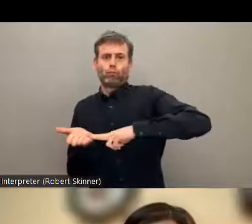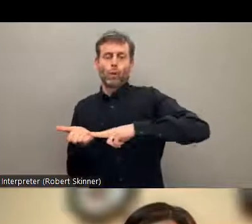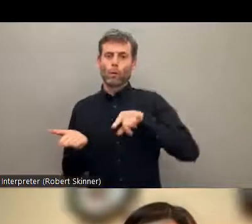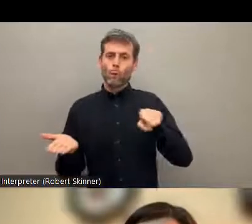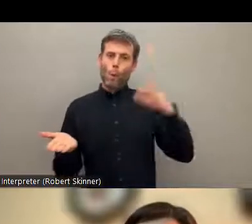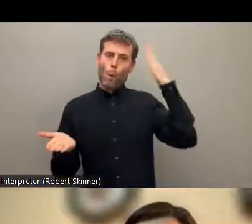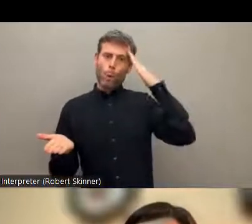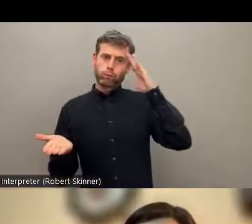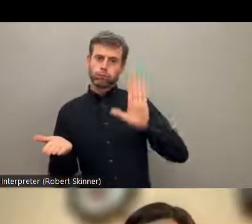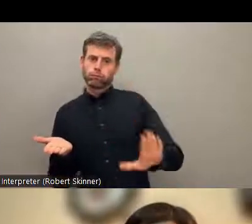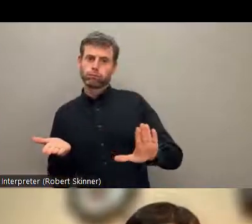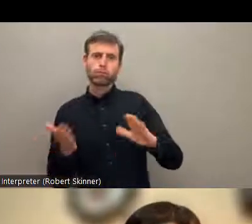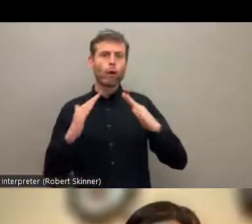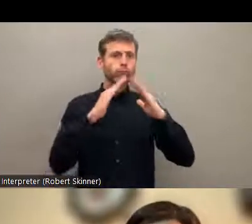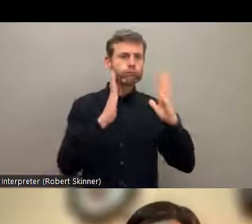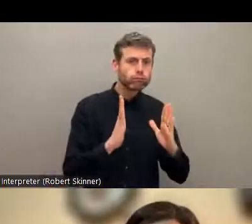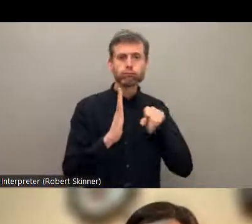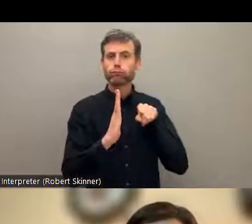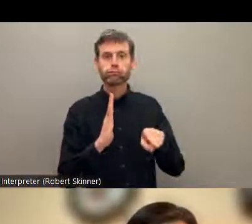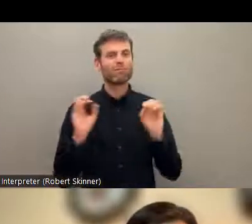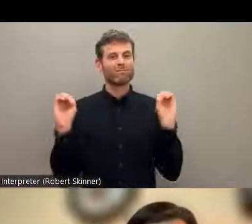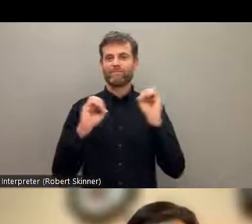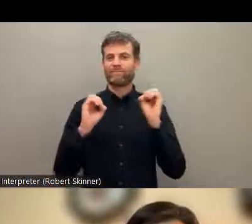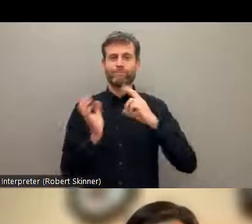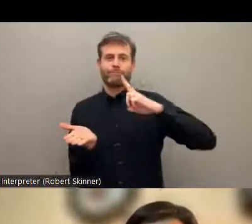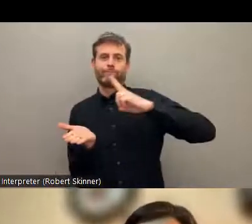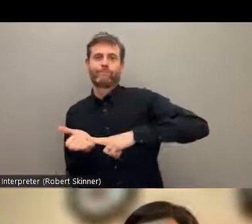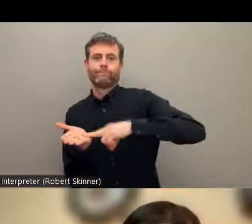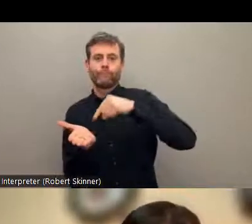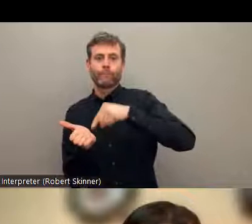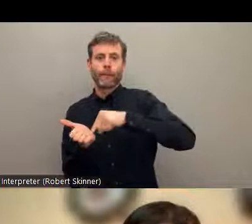card, and that is why the relief package that has been provided by